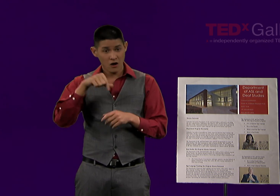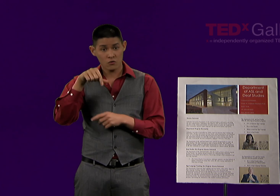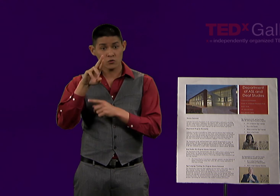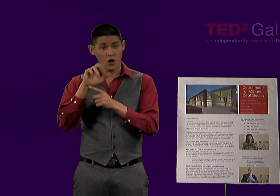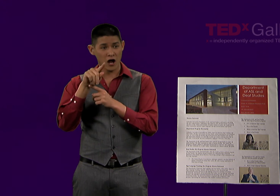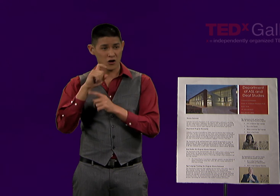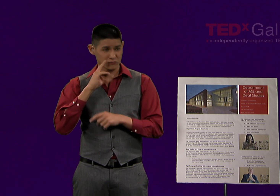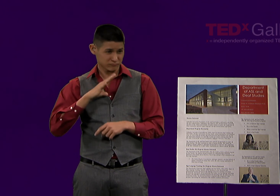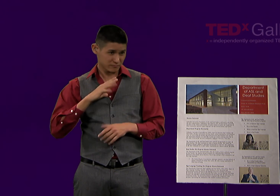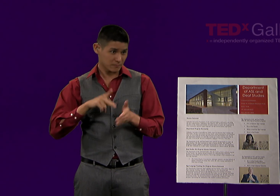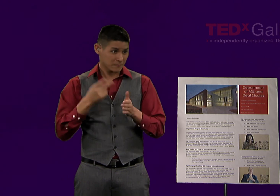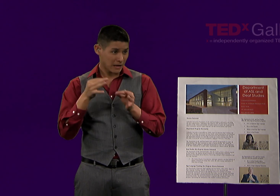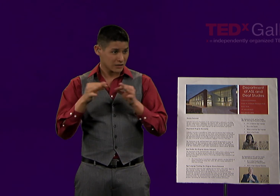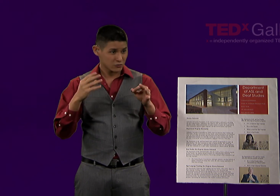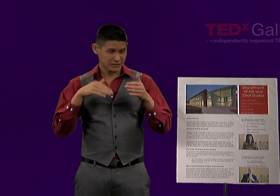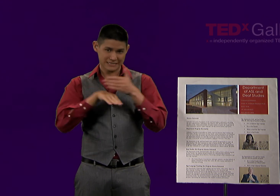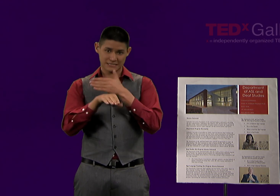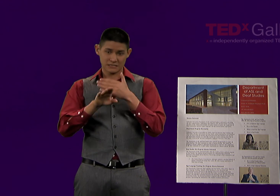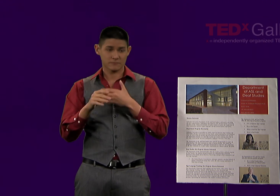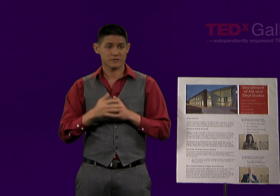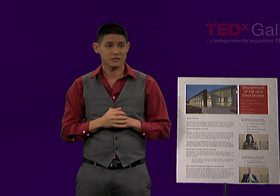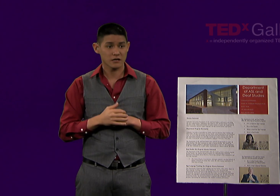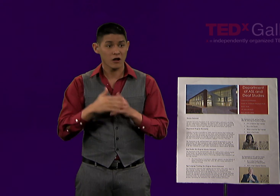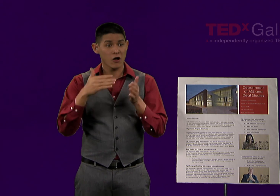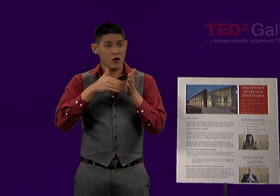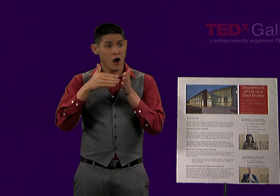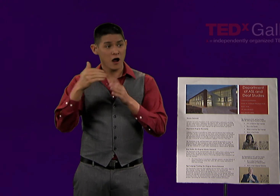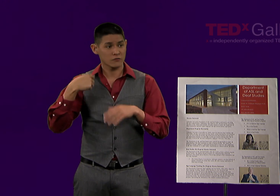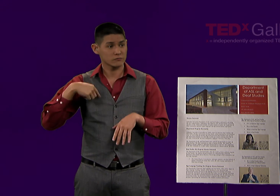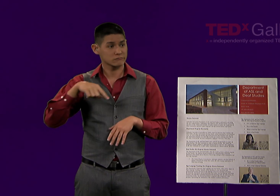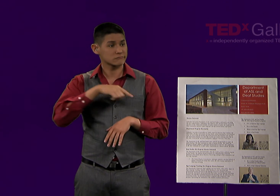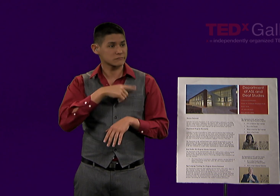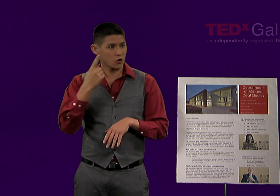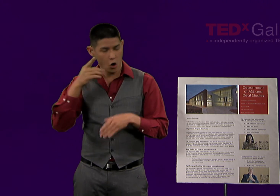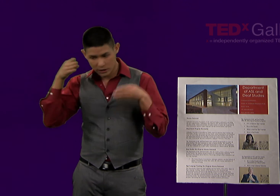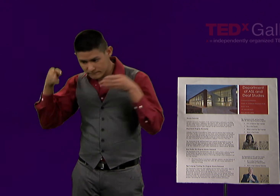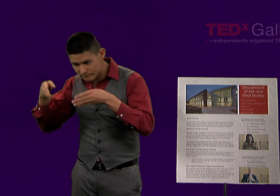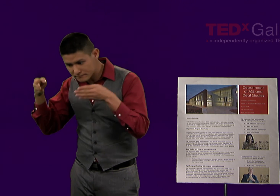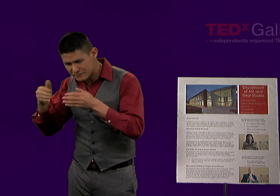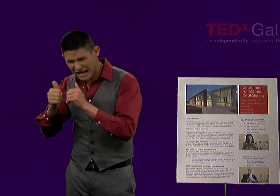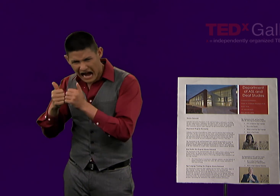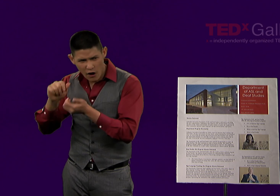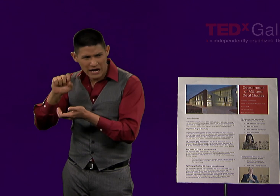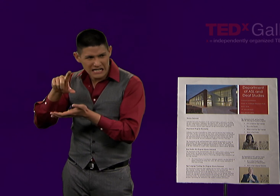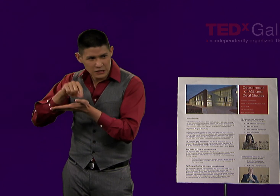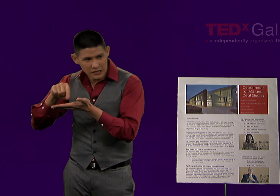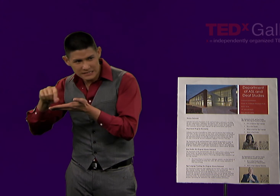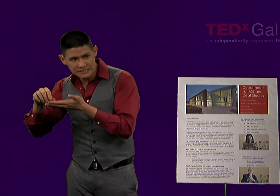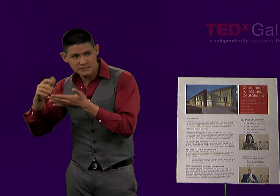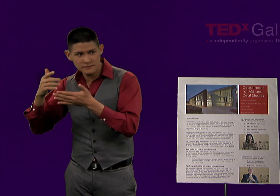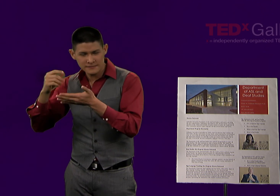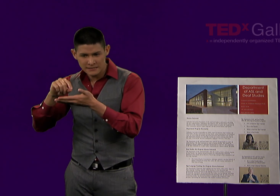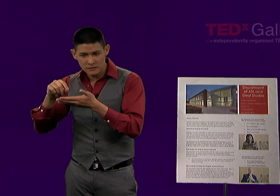QR codes present a wonderful opportunity for access for us. ASL, not being a written language, should not limit us